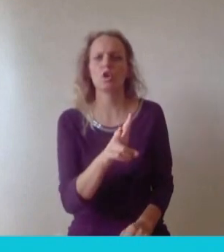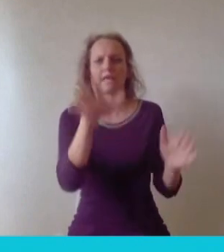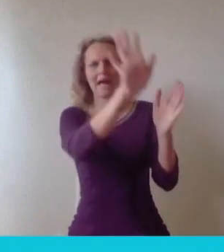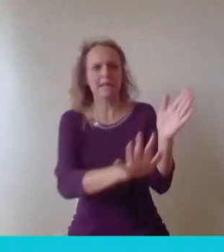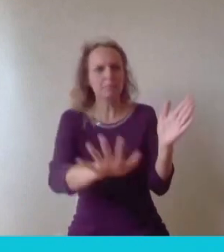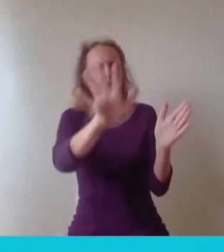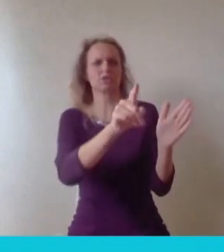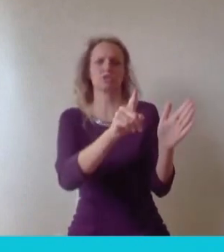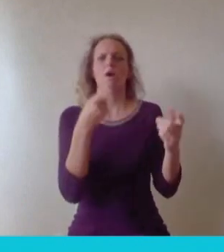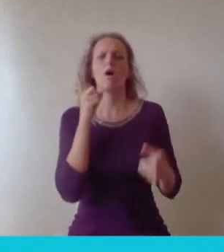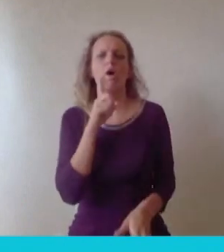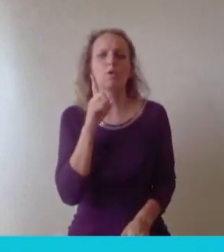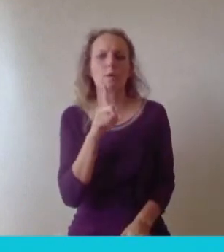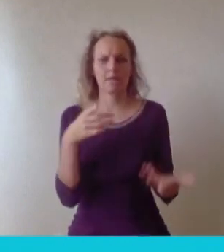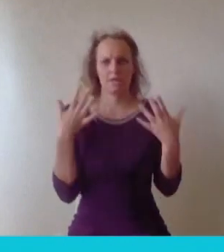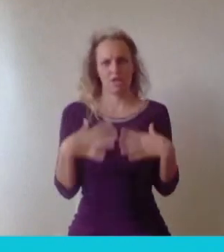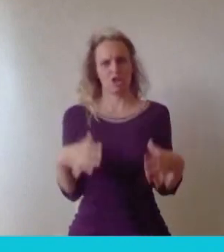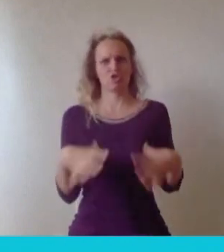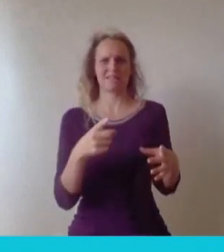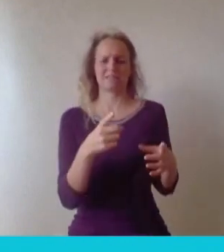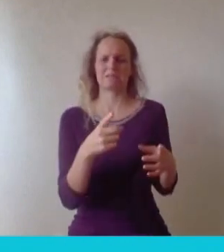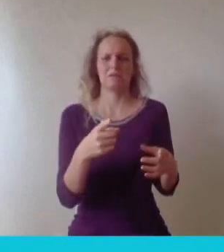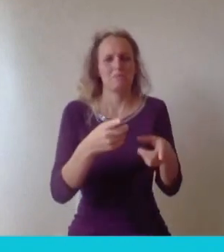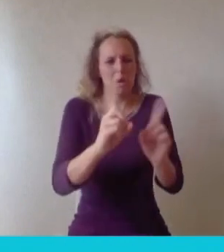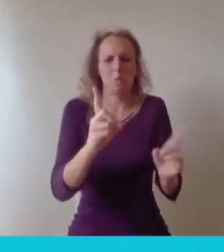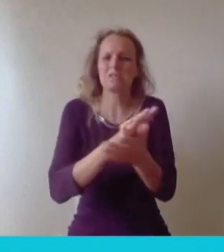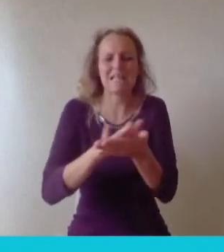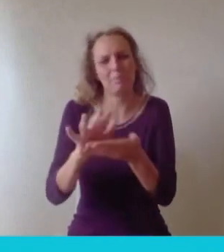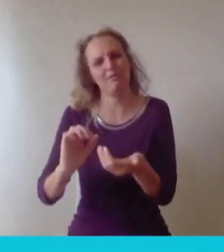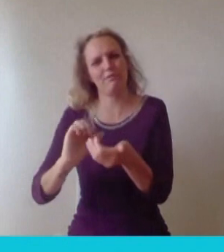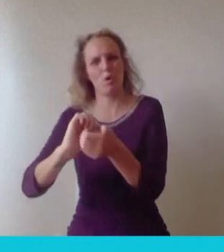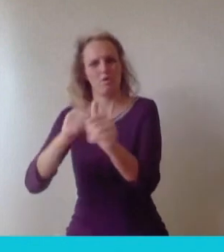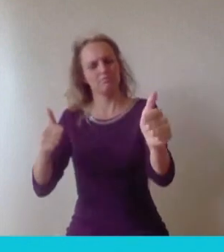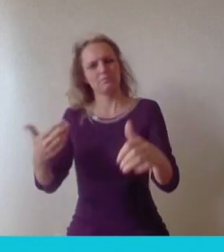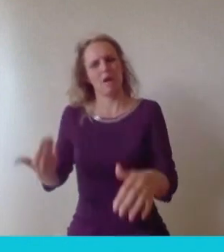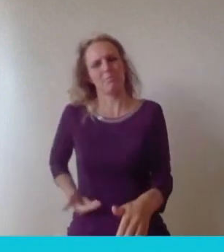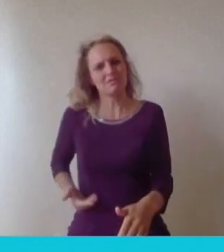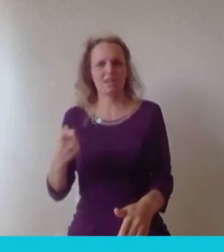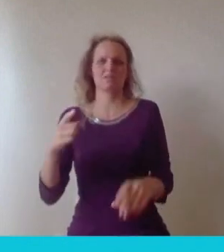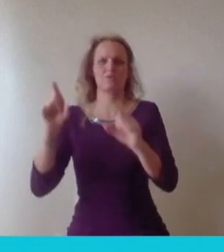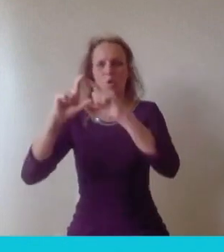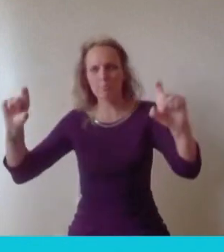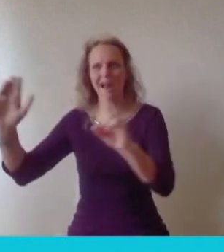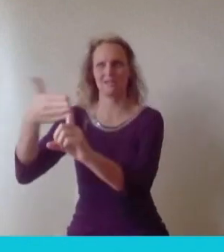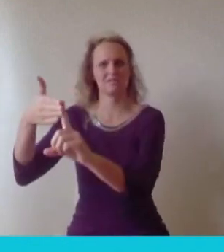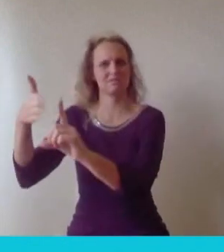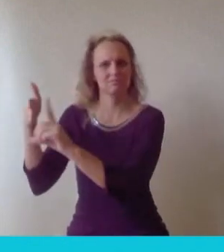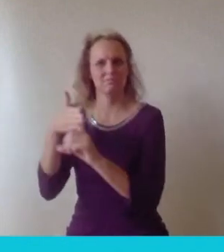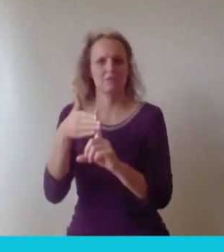so what what does that do for a brand? So where we focused as a company is getting actionable information for retailers. So you can say,